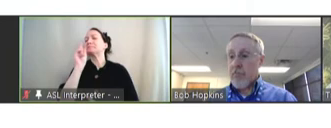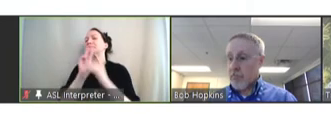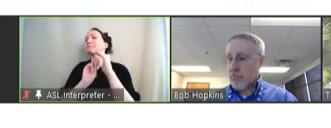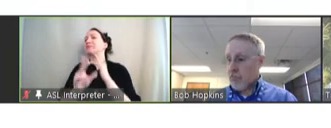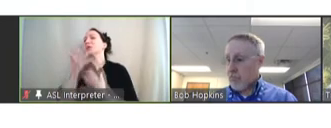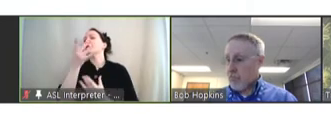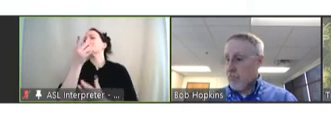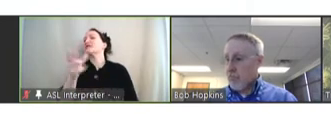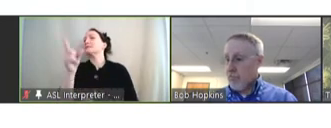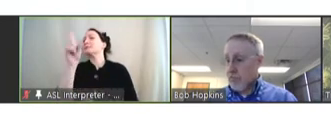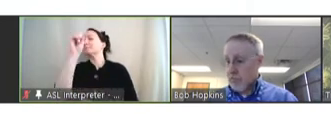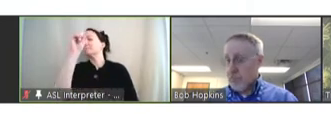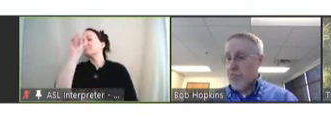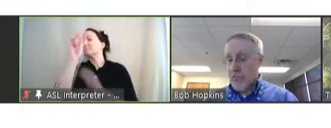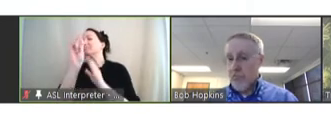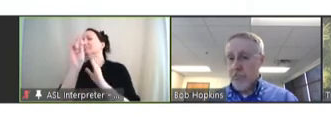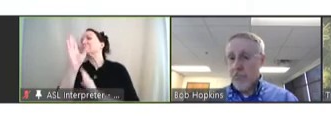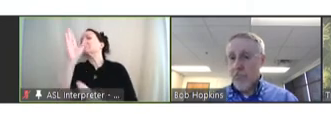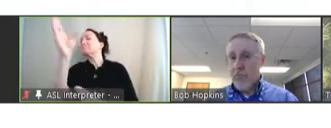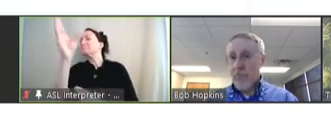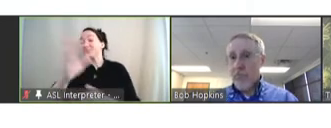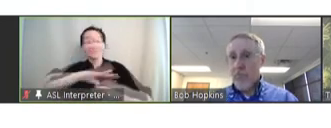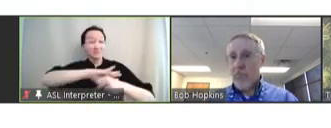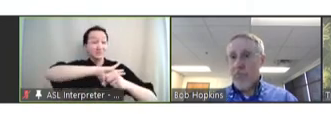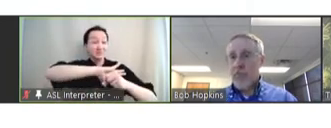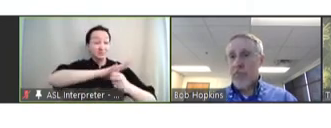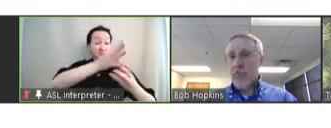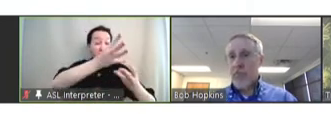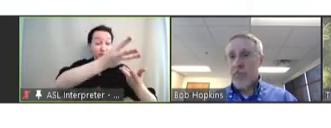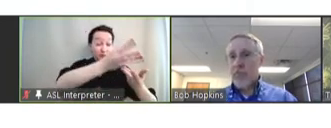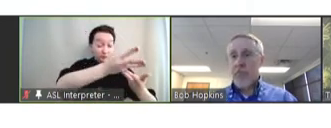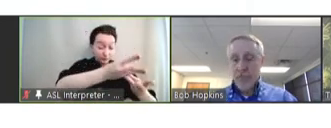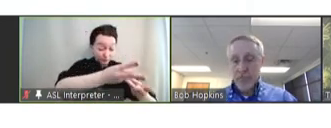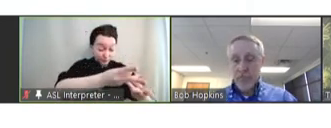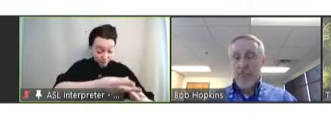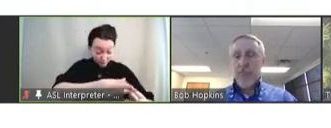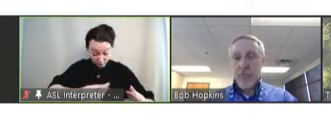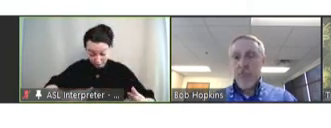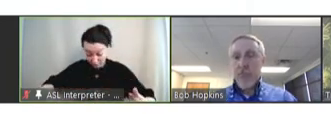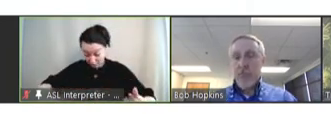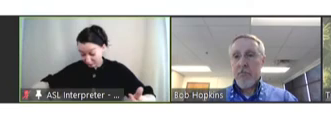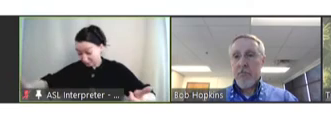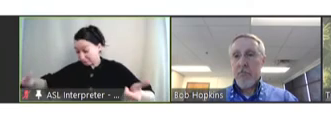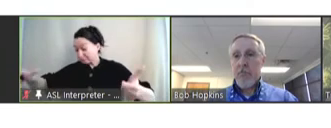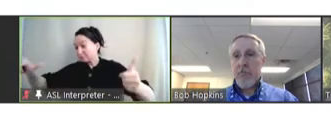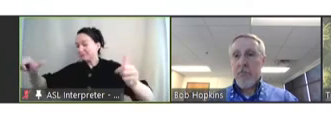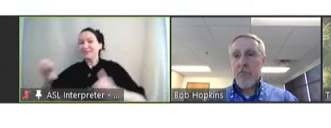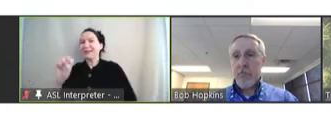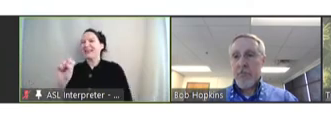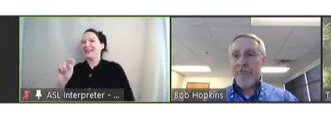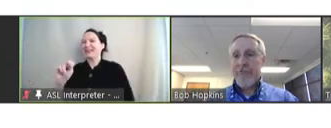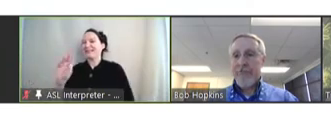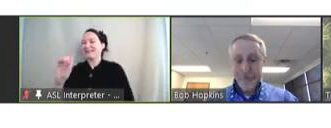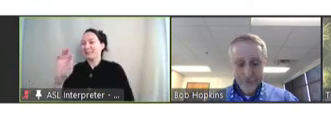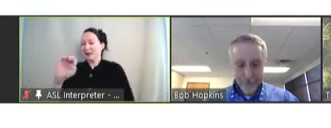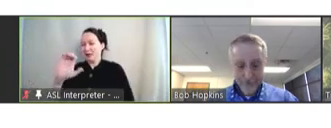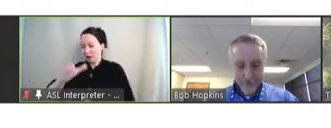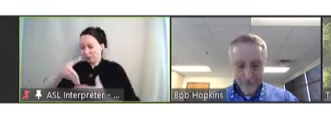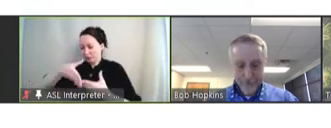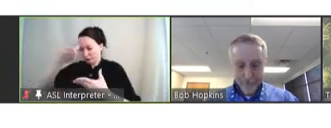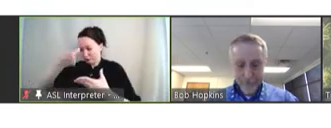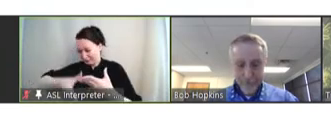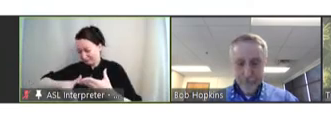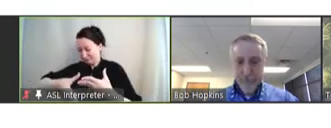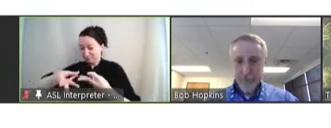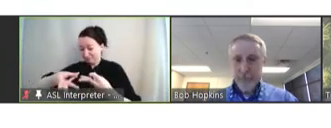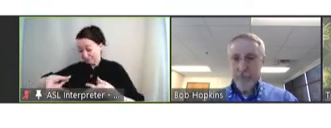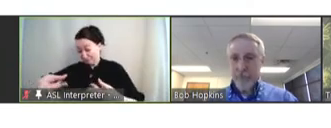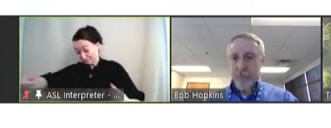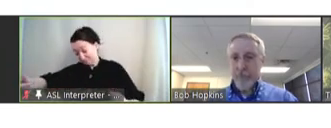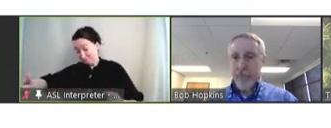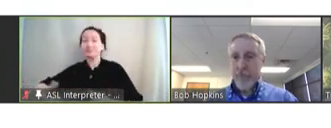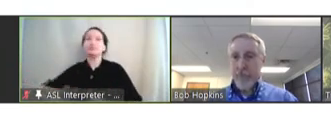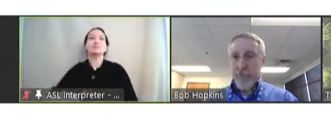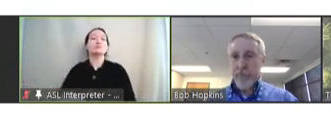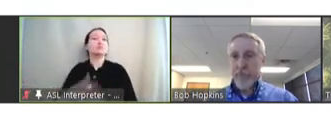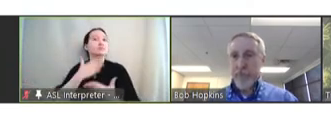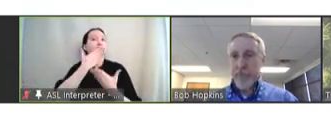where it goes after the pandemic fades and becomes endemic. I appreciated the comments on innovation.